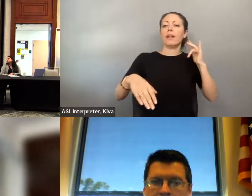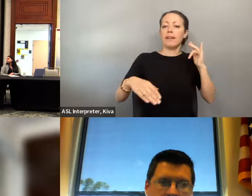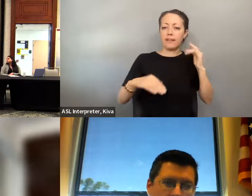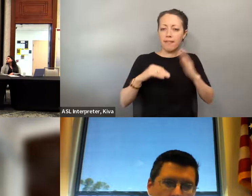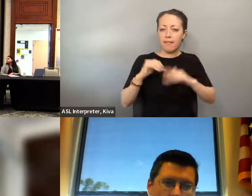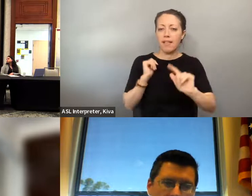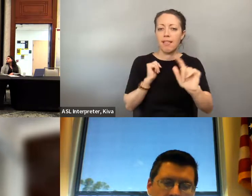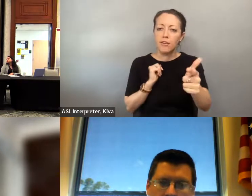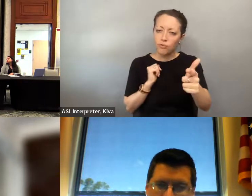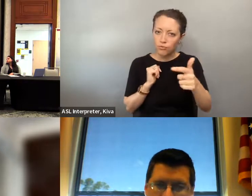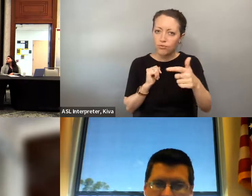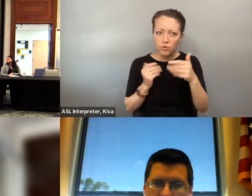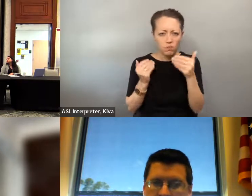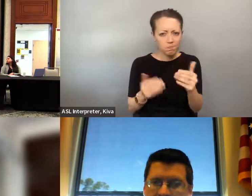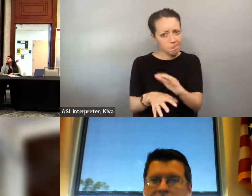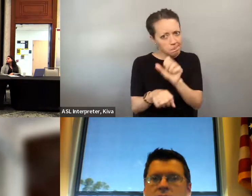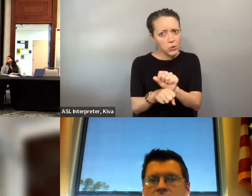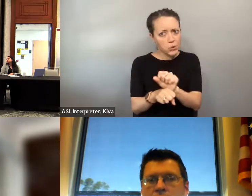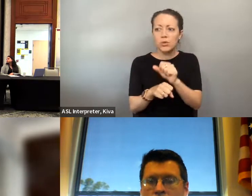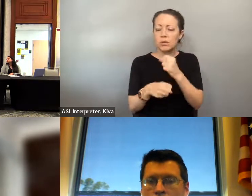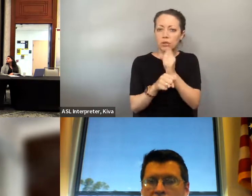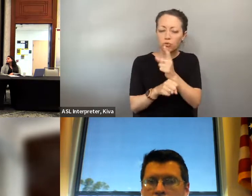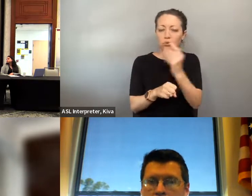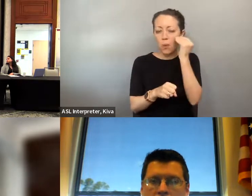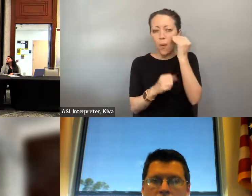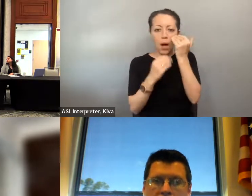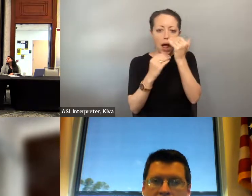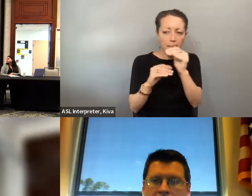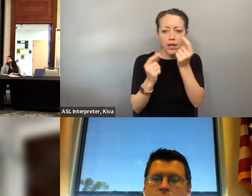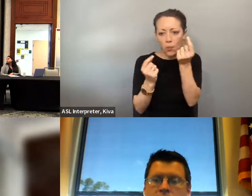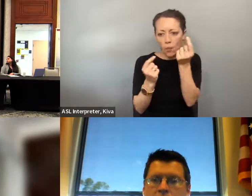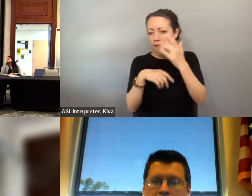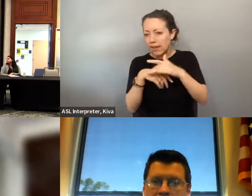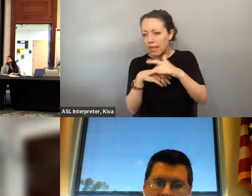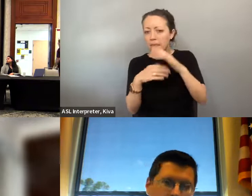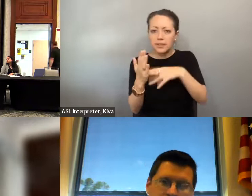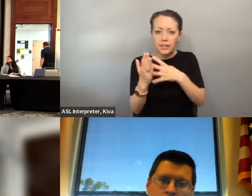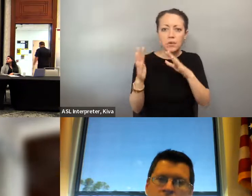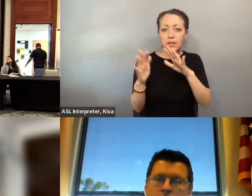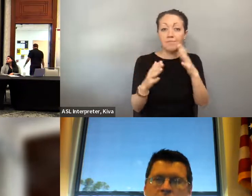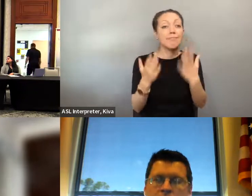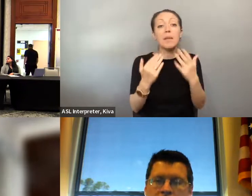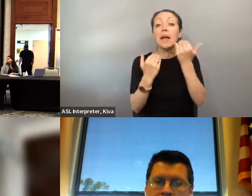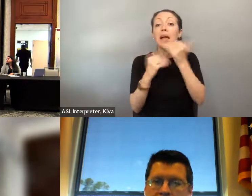and some of them may have, you know, waiting lists and the demand is so high, so it's good to identify those I would